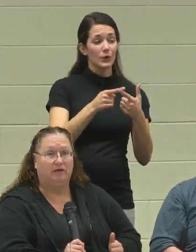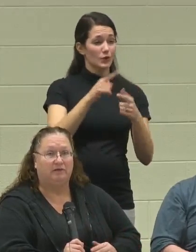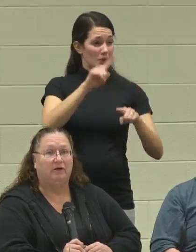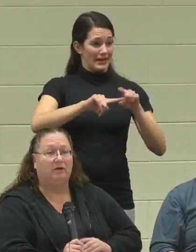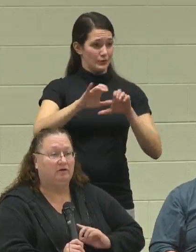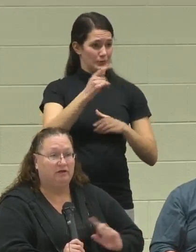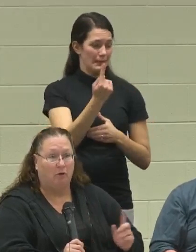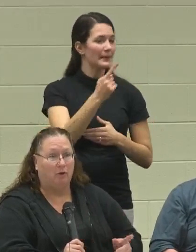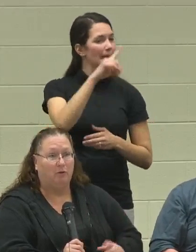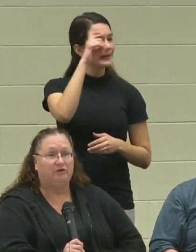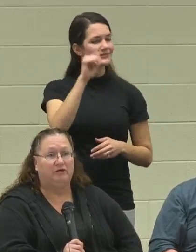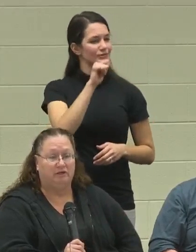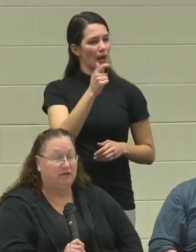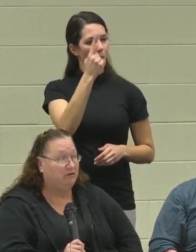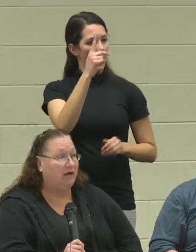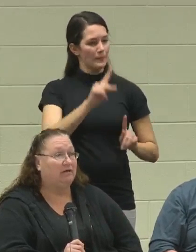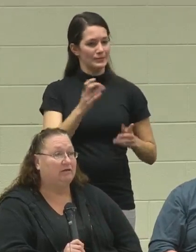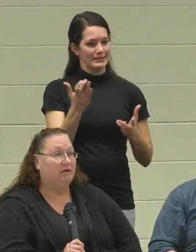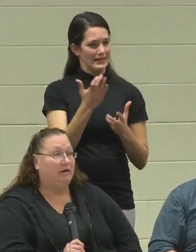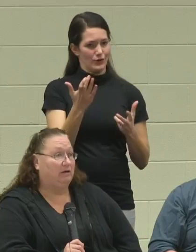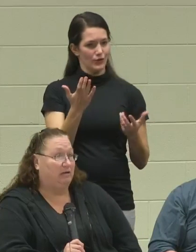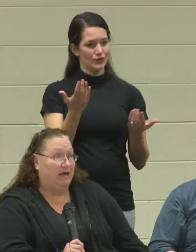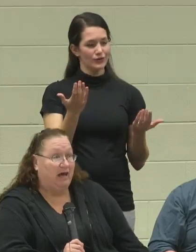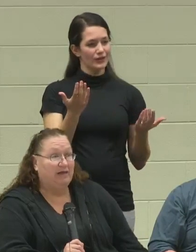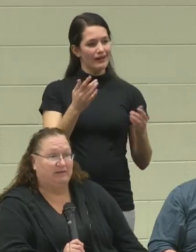Because there's not one person in here that, that can't